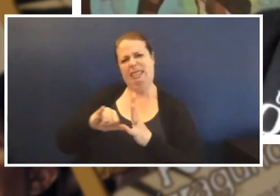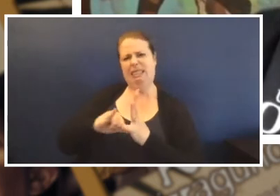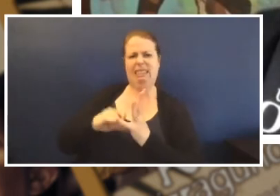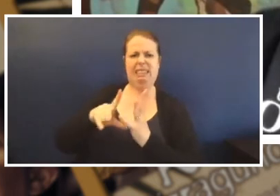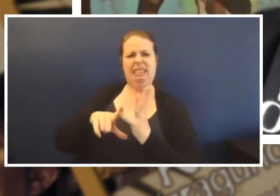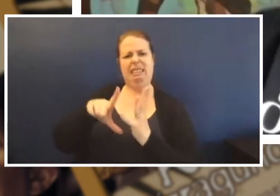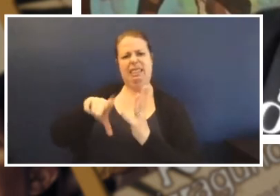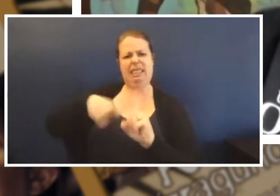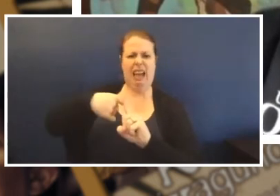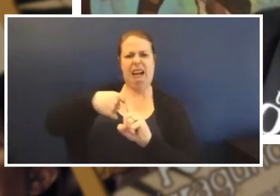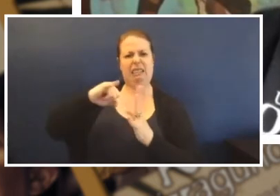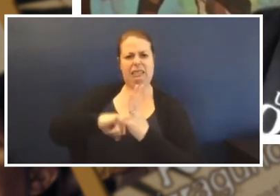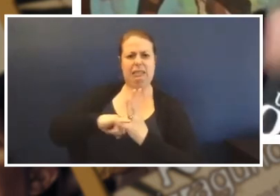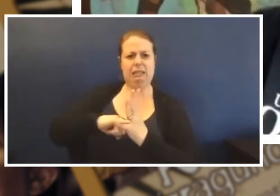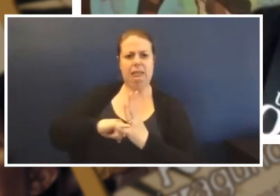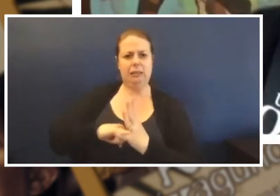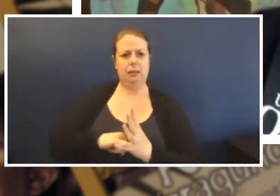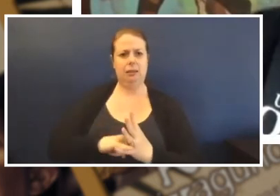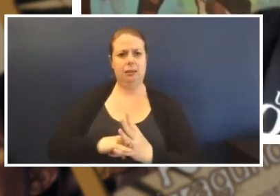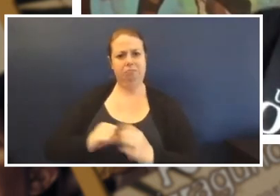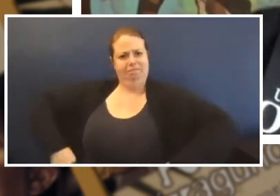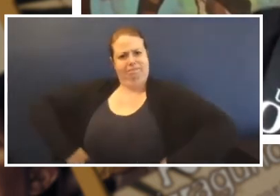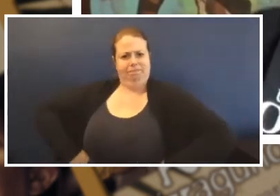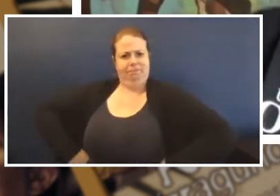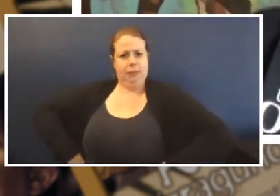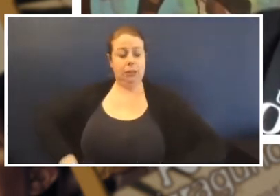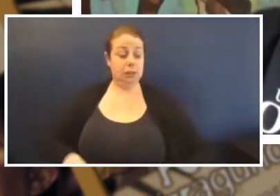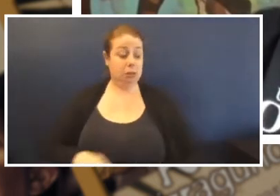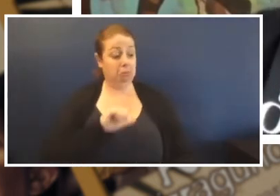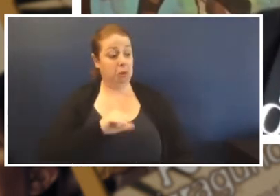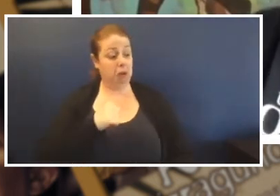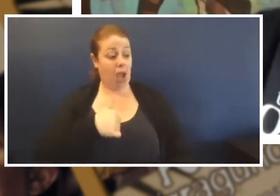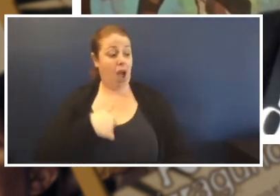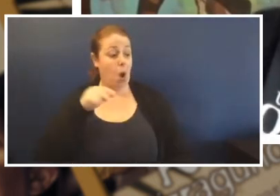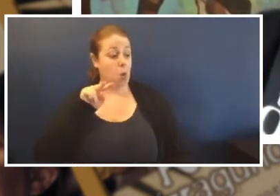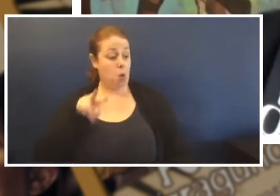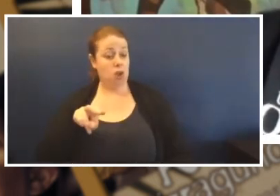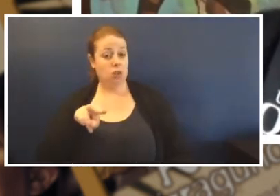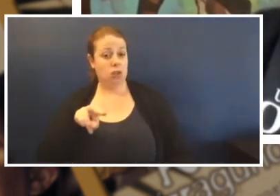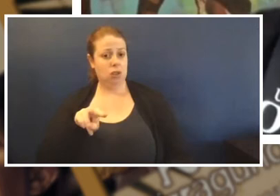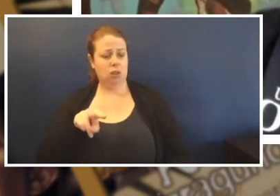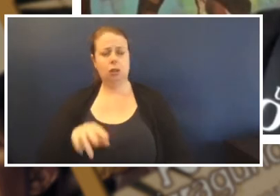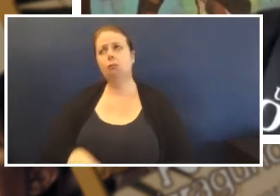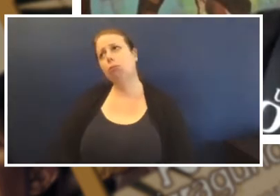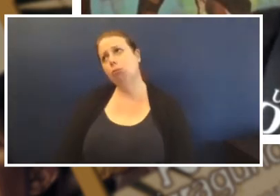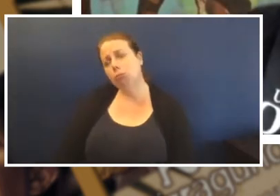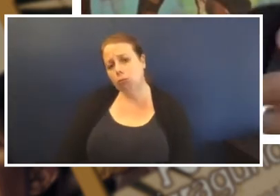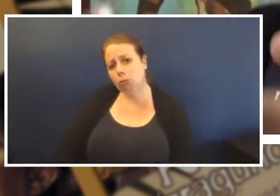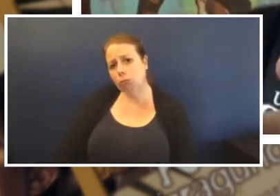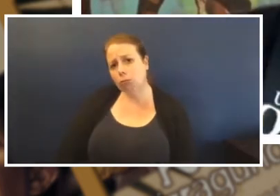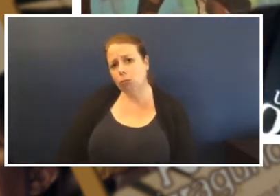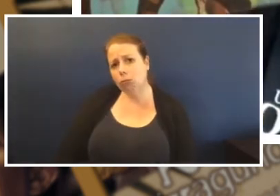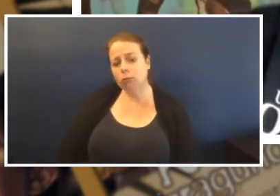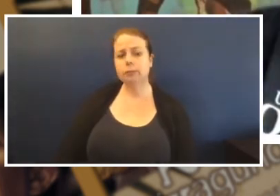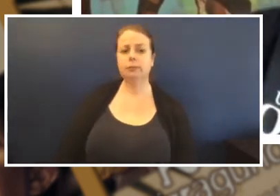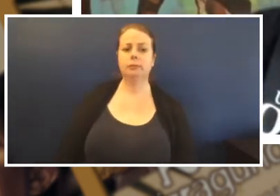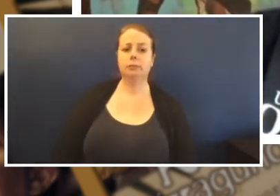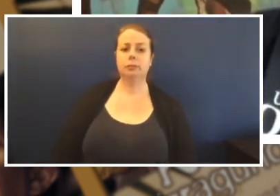And I said, 'That's great, well I'll watch it for you then' She goes, 'ah'. So anyway half time came,